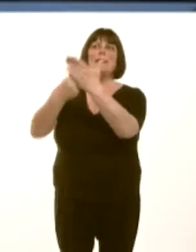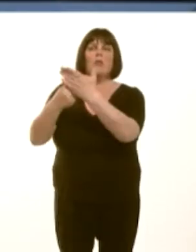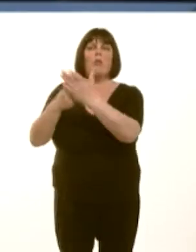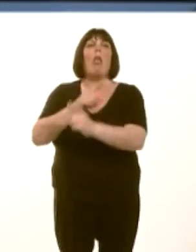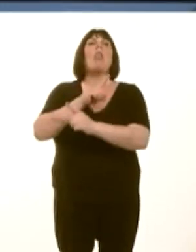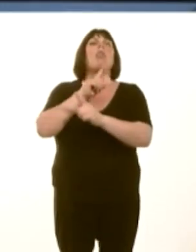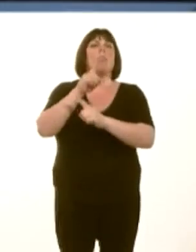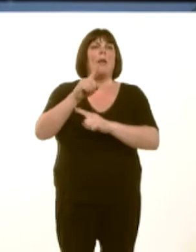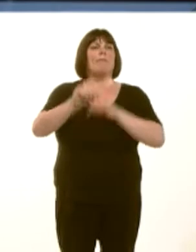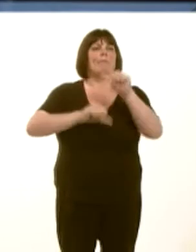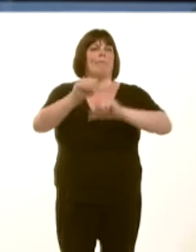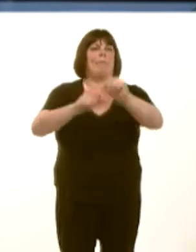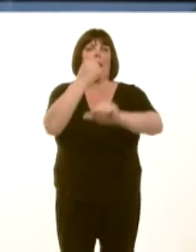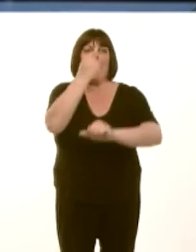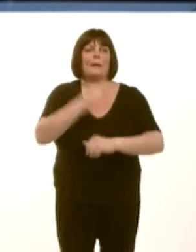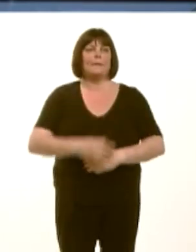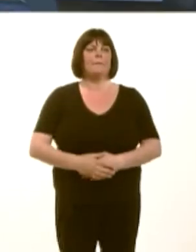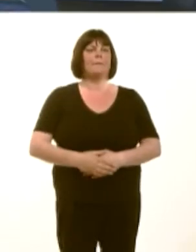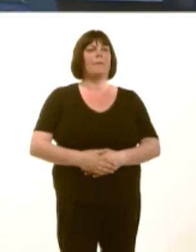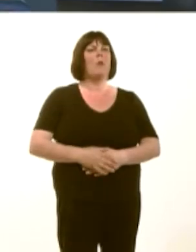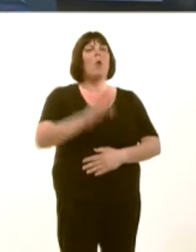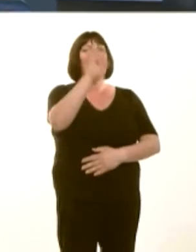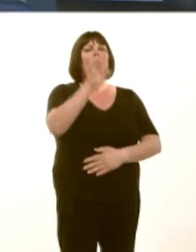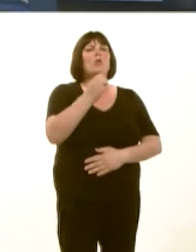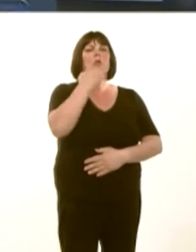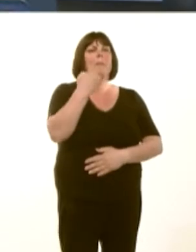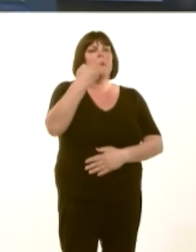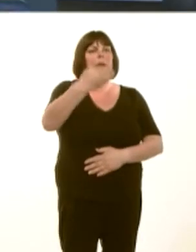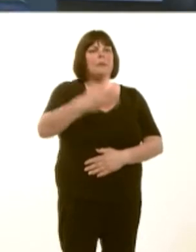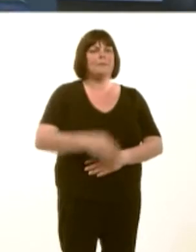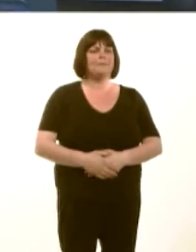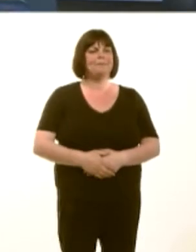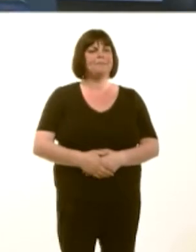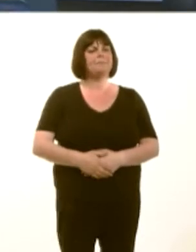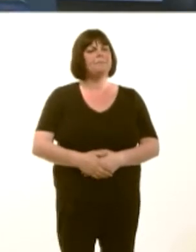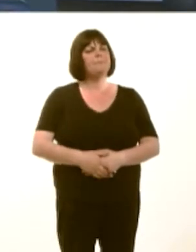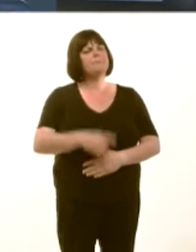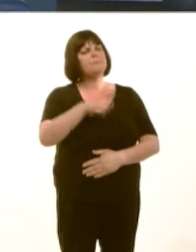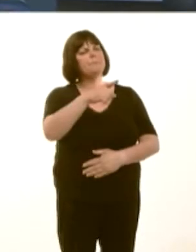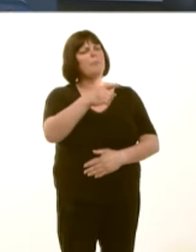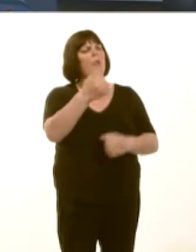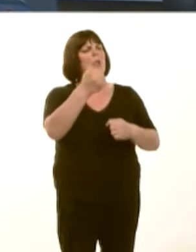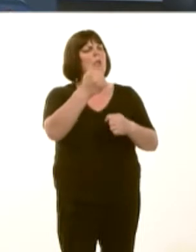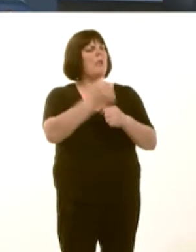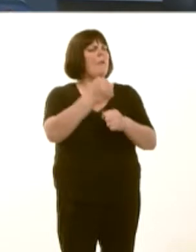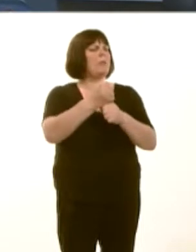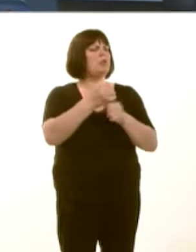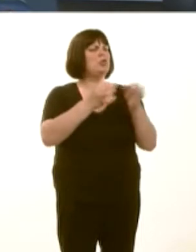Jenny Rathbone: 9. Beth yw strategaeth y Llywodraeth ar gyfer cynhyrchu a defnyddio ynni adnewyddadwy yn